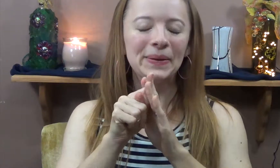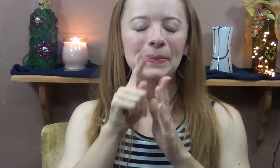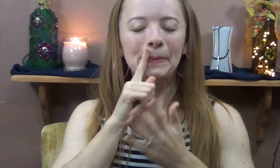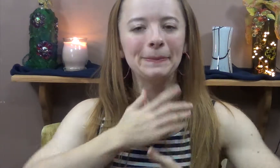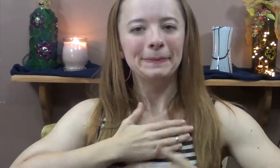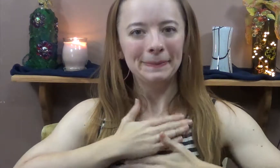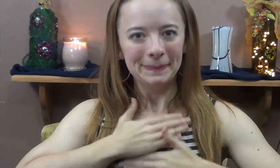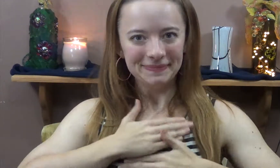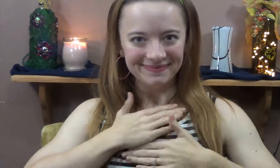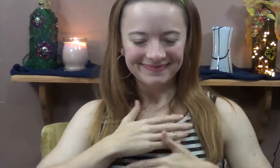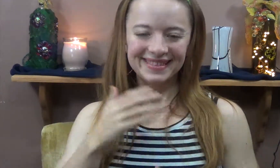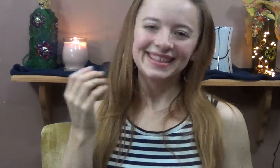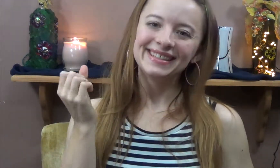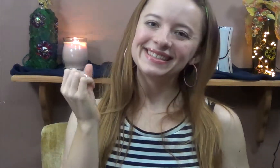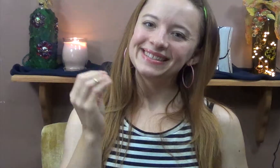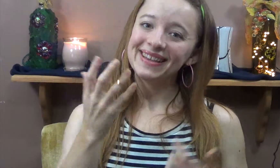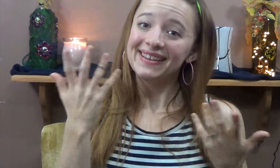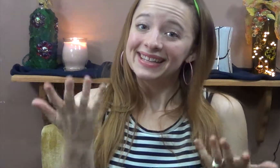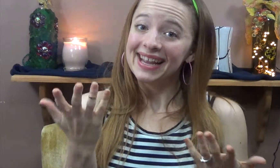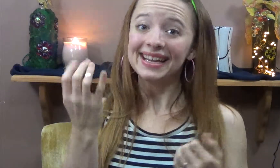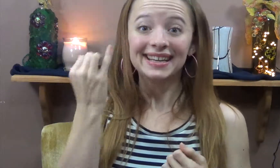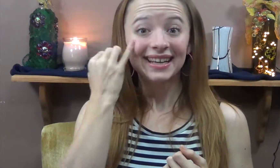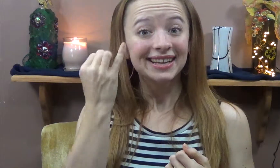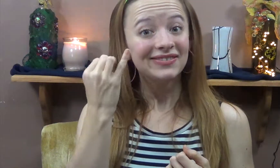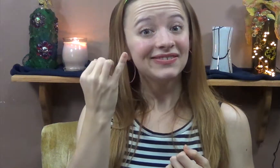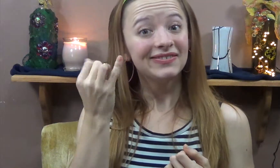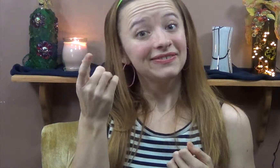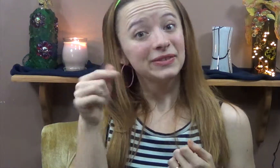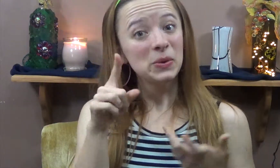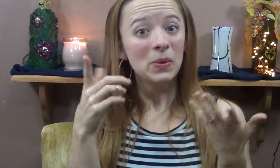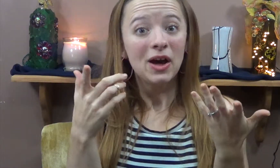I really look forward to making more videos for you and I hope you enjoy them!